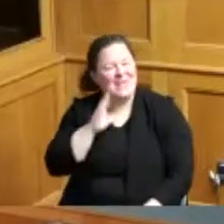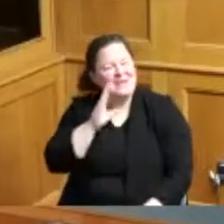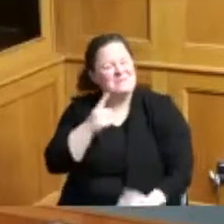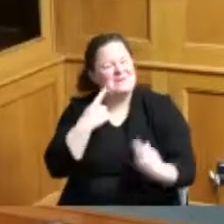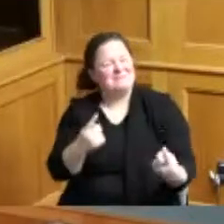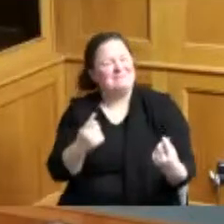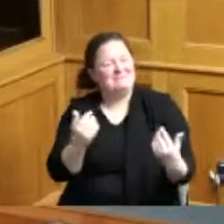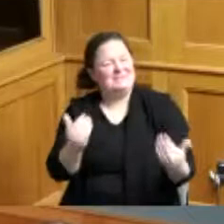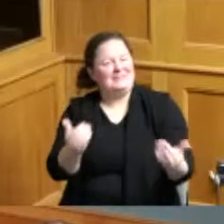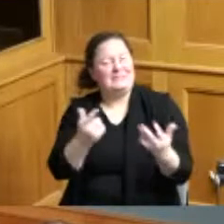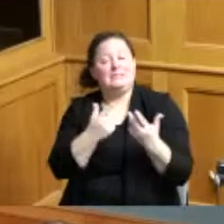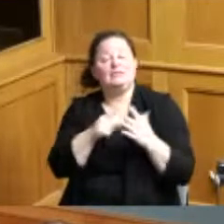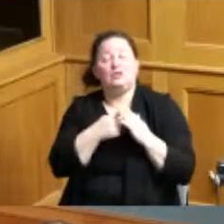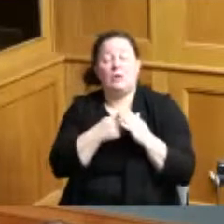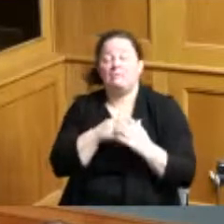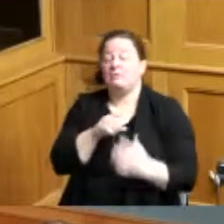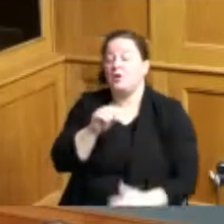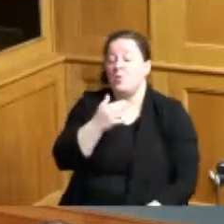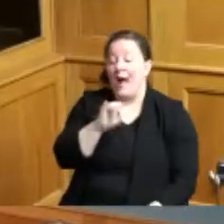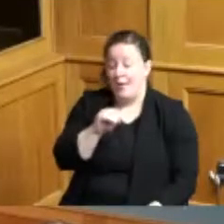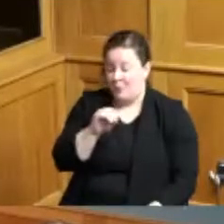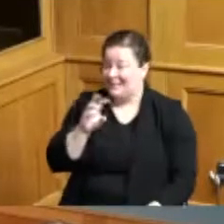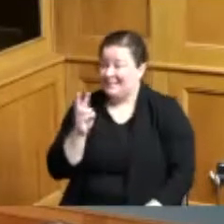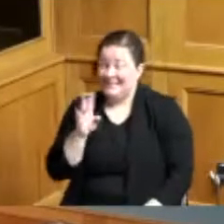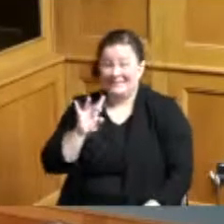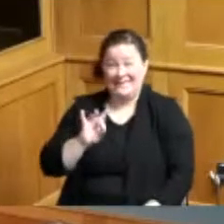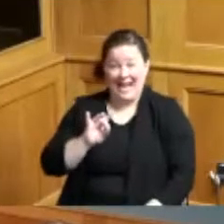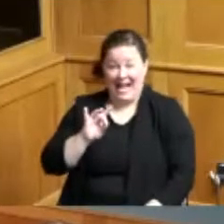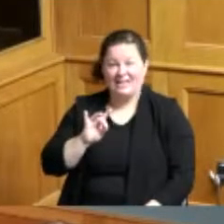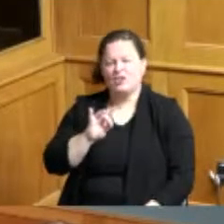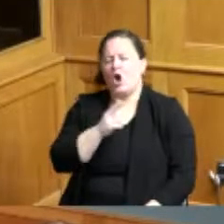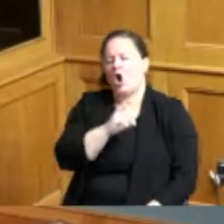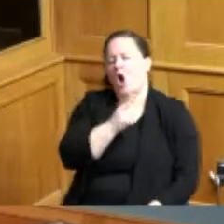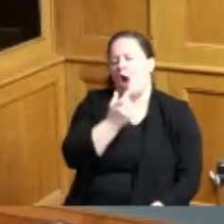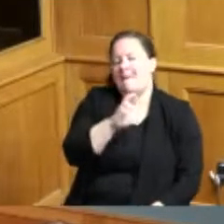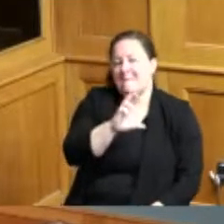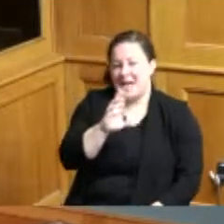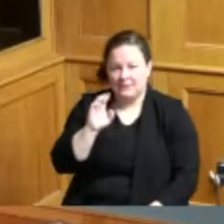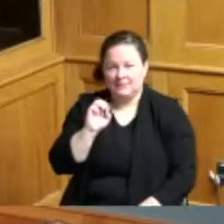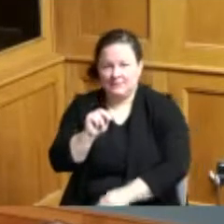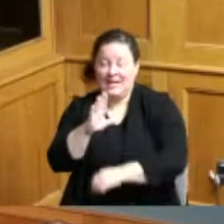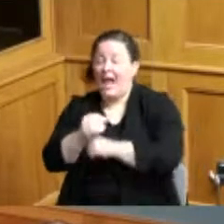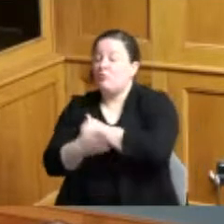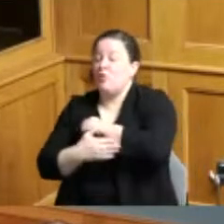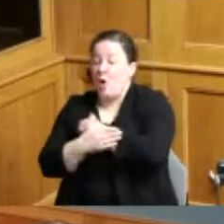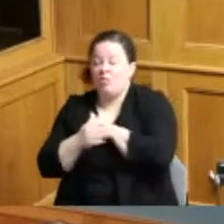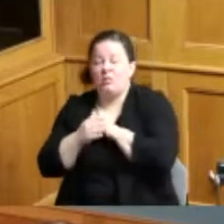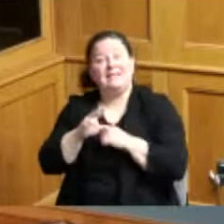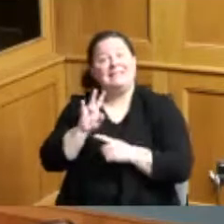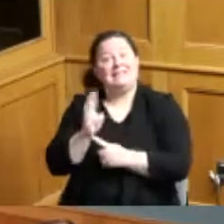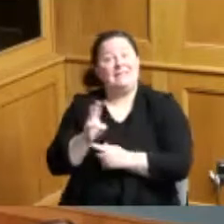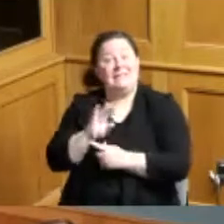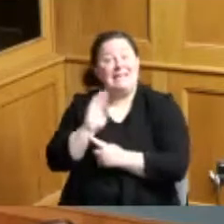Ohio 68 urban and rural public transit agencies which serve 70 counties across the state will